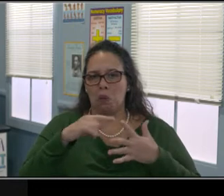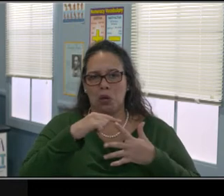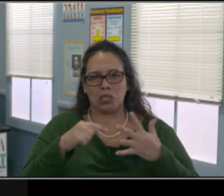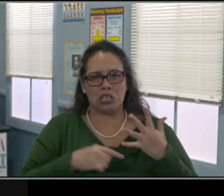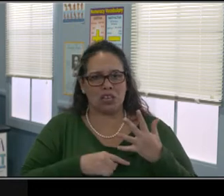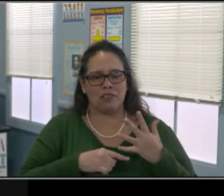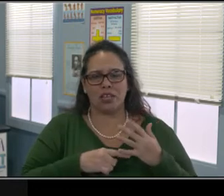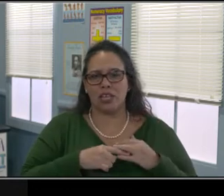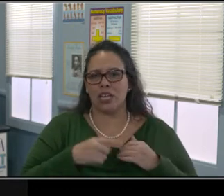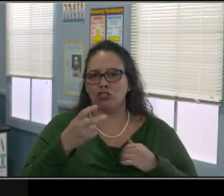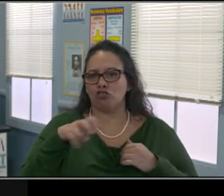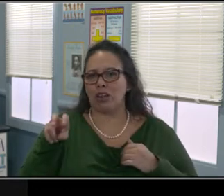kind of look at the IEP